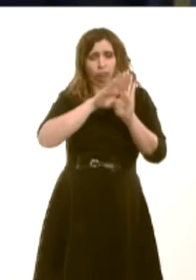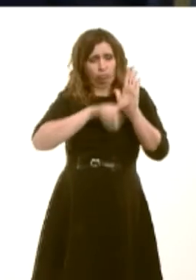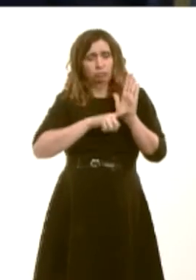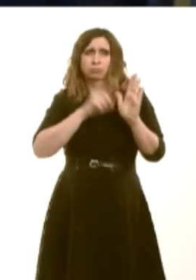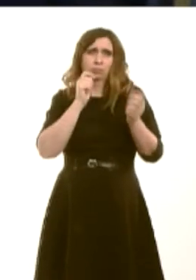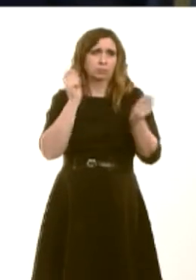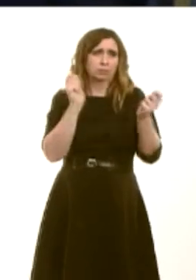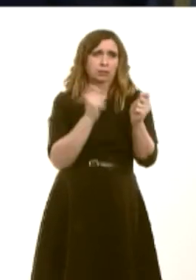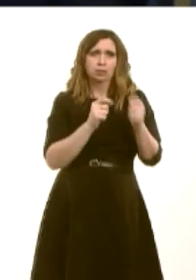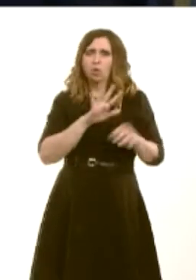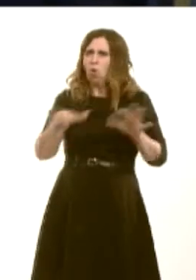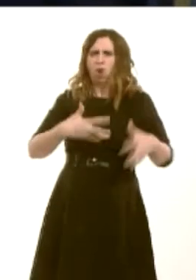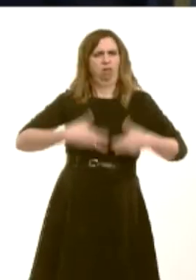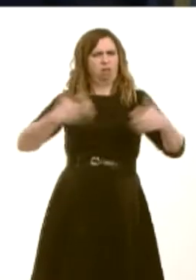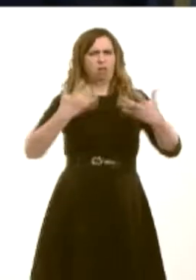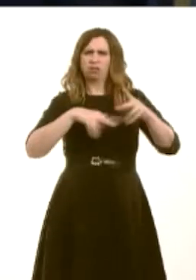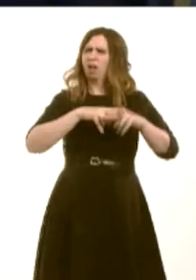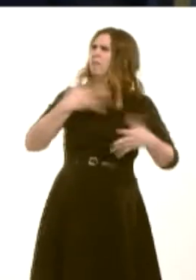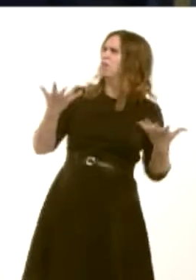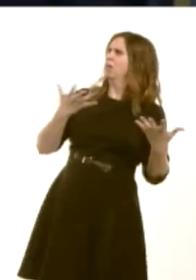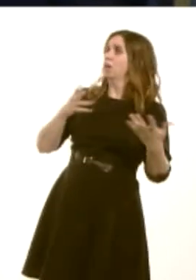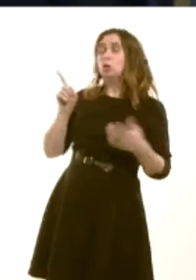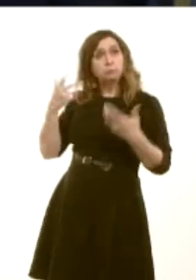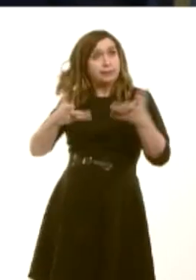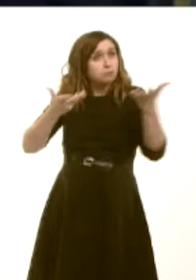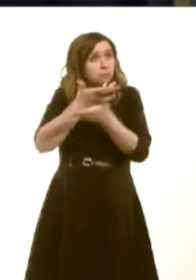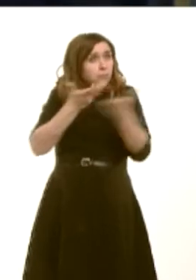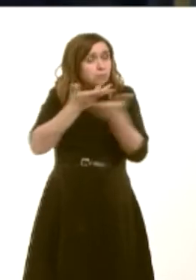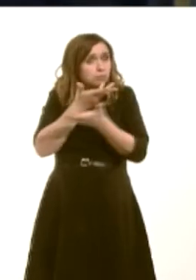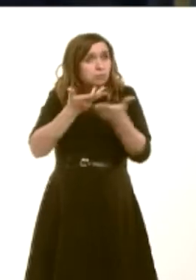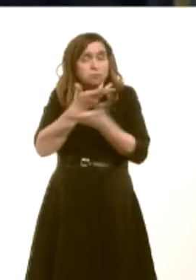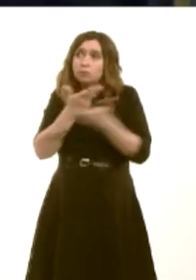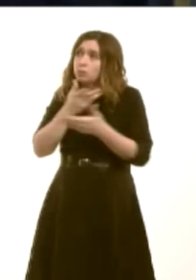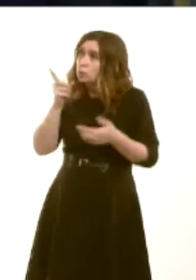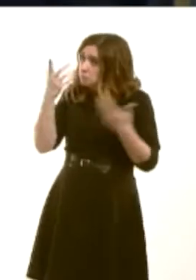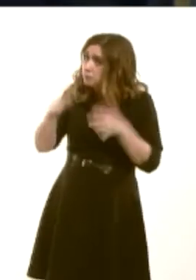what discussions your Government has had with them to try and seek an alternative to this